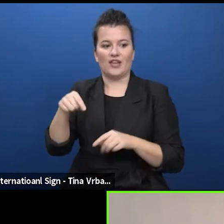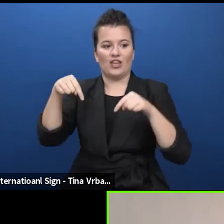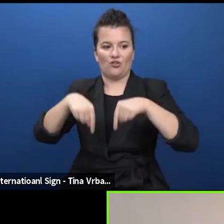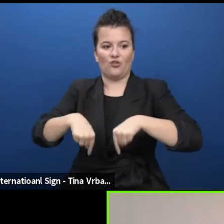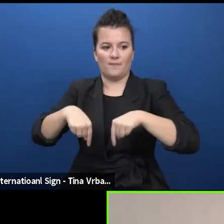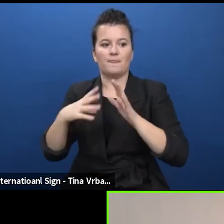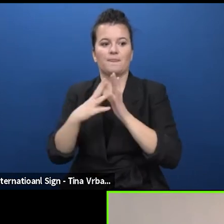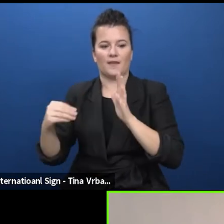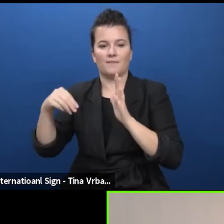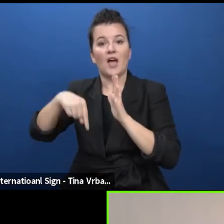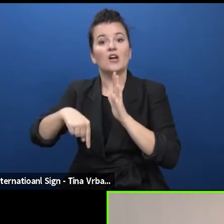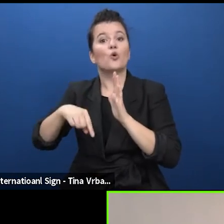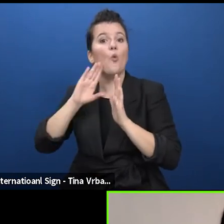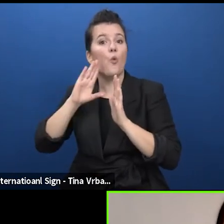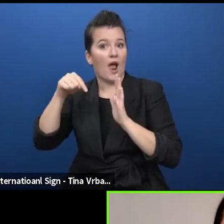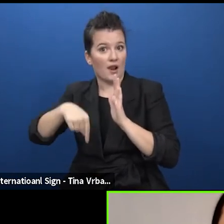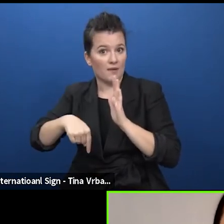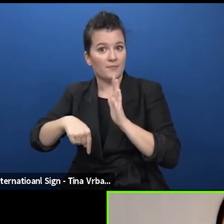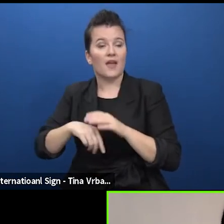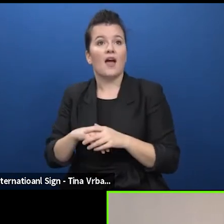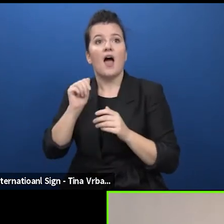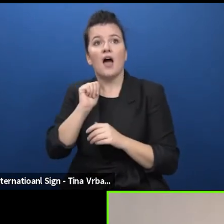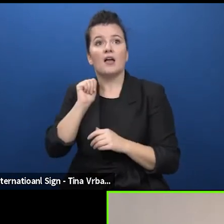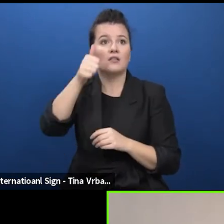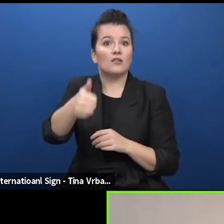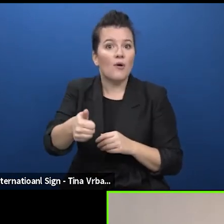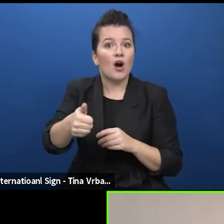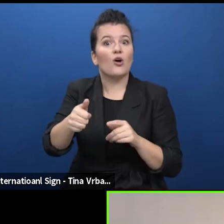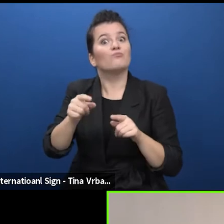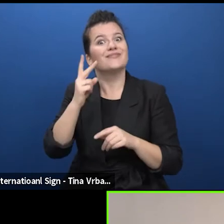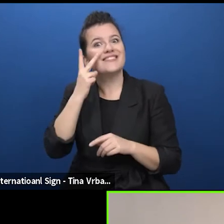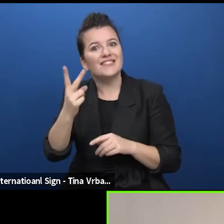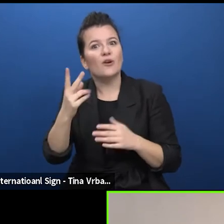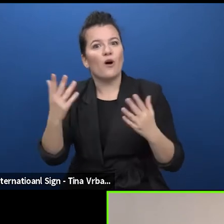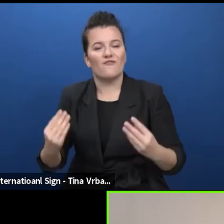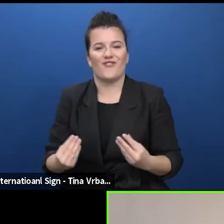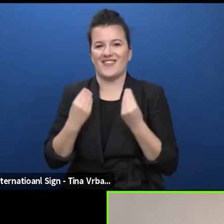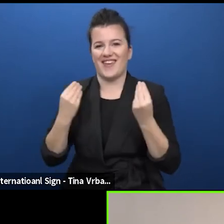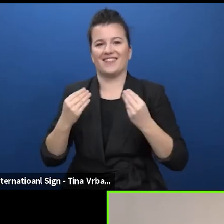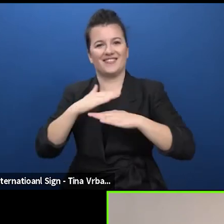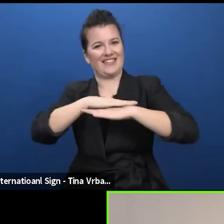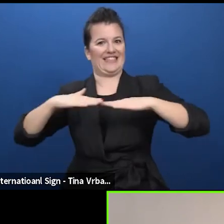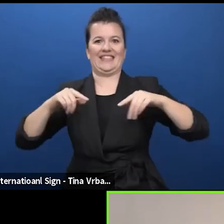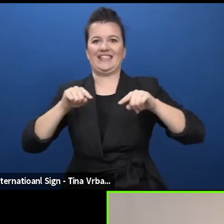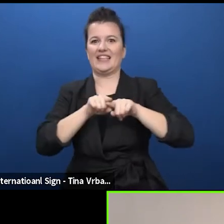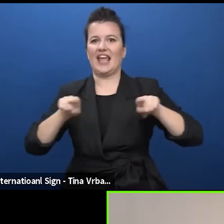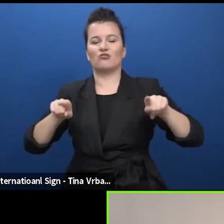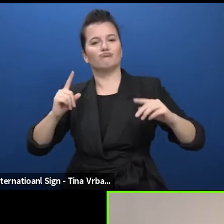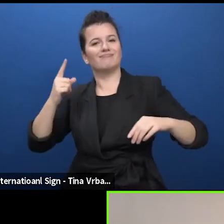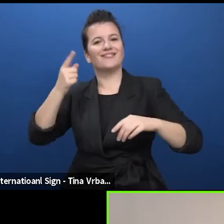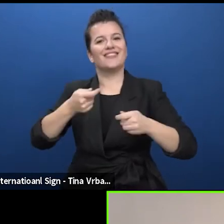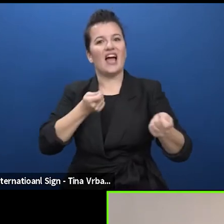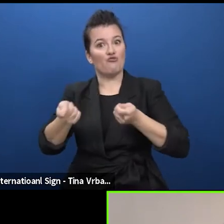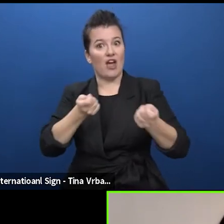Fast Forward European Festival for young stage directors will open. Now some technical details.